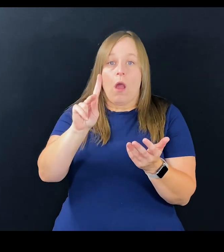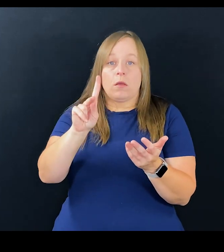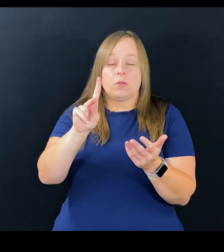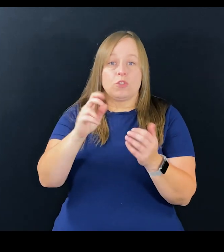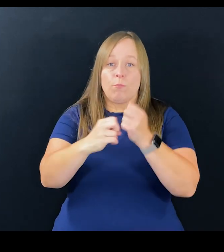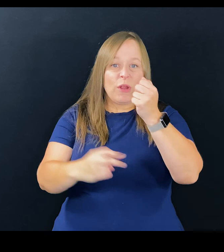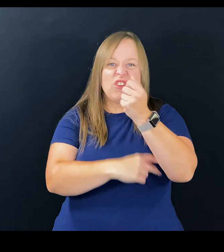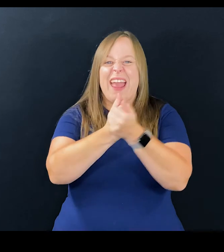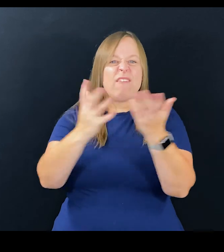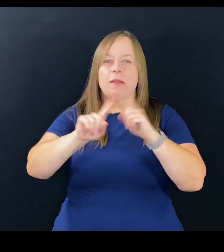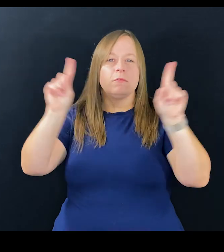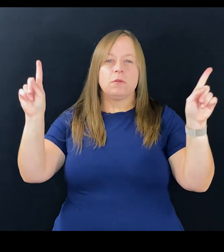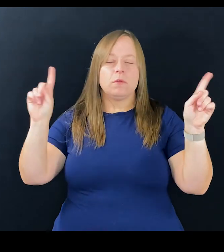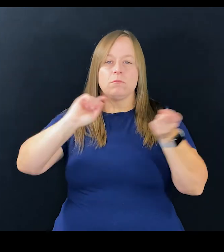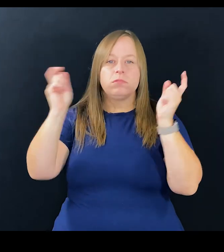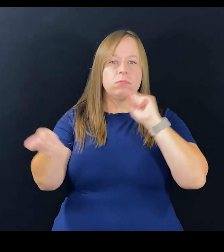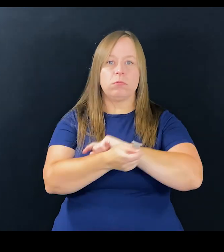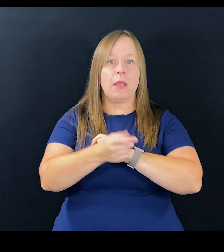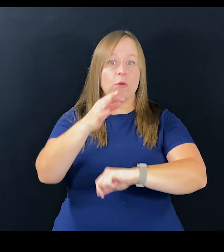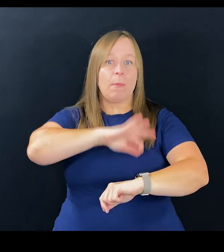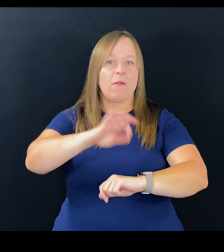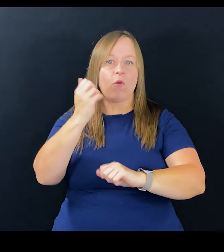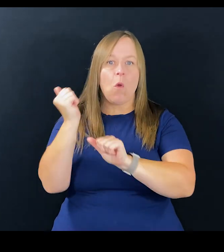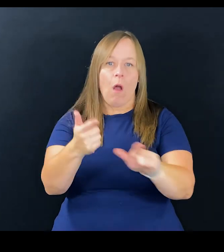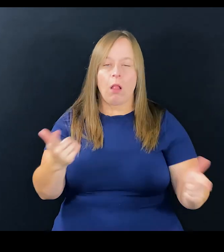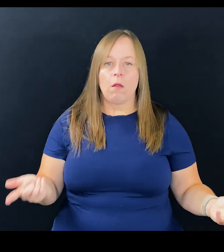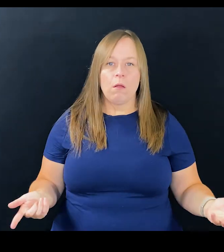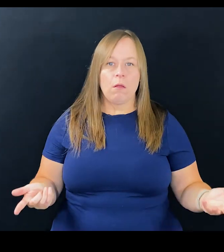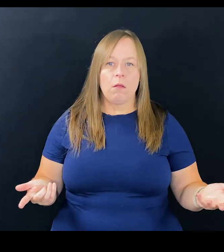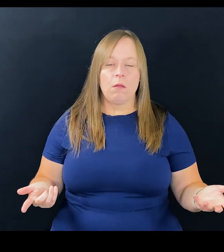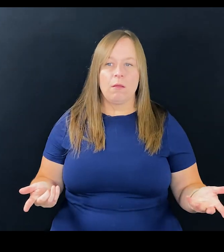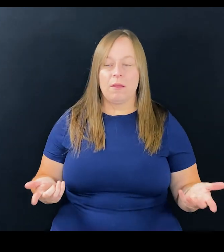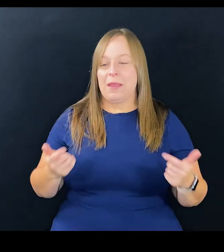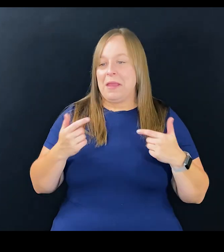Your sidewalks, your bridges, everything would be different and it would be better for everybody.